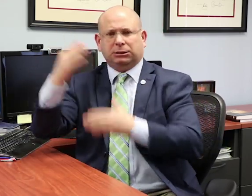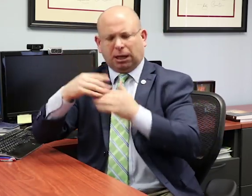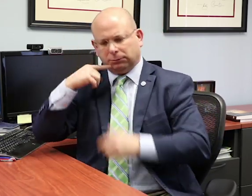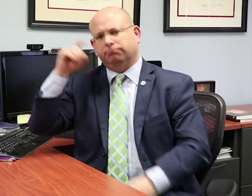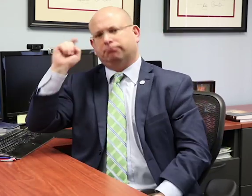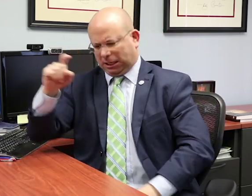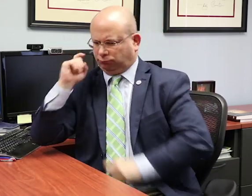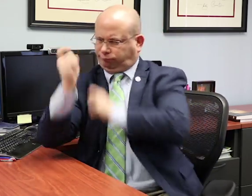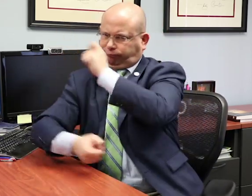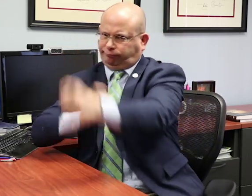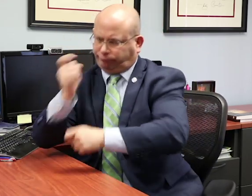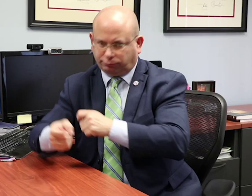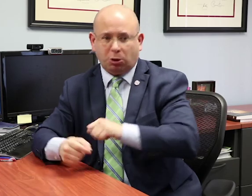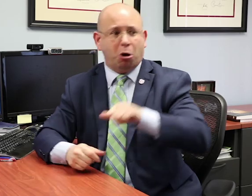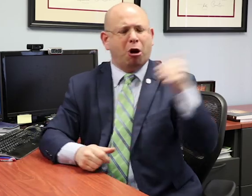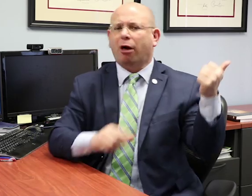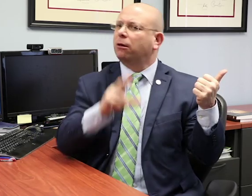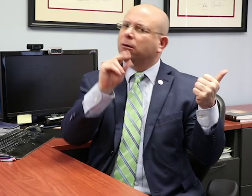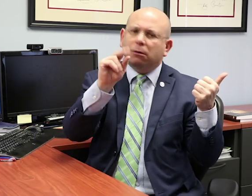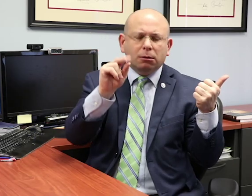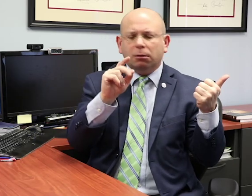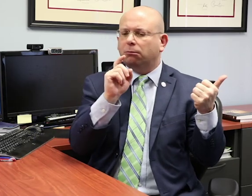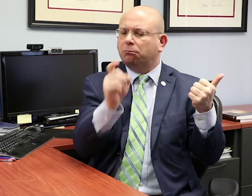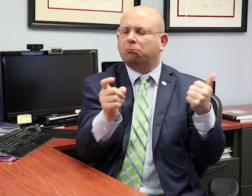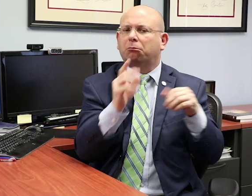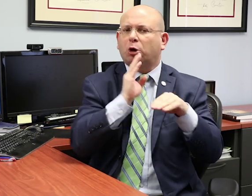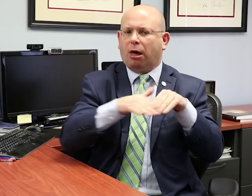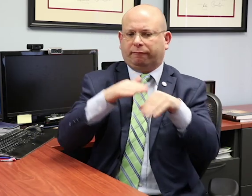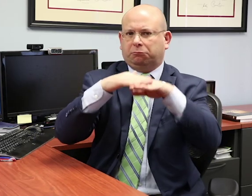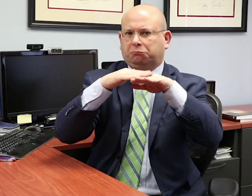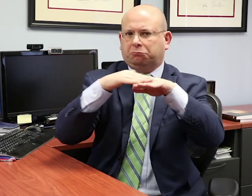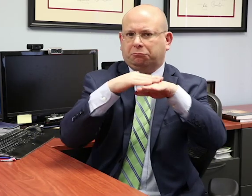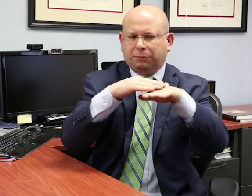Some argued for more educational services to ensure students had equal access to services while others argued that schools only had to give a minimum level of services.